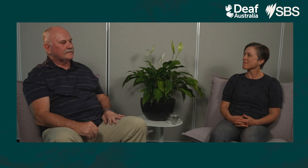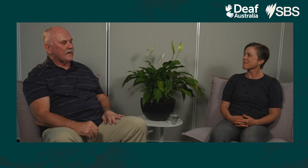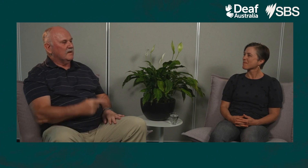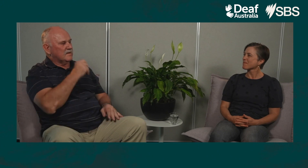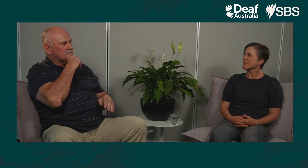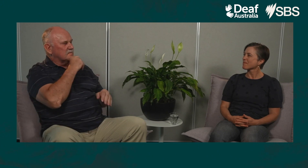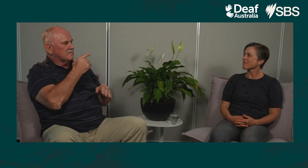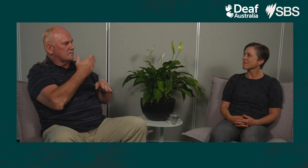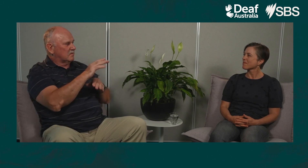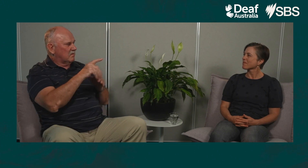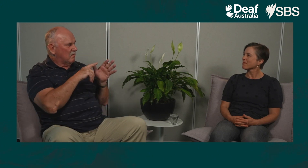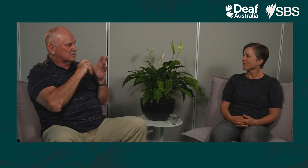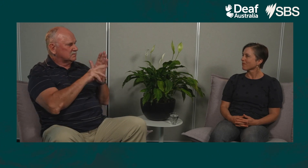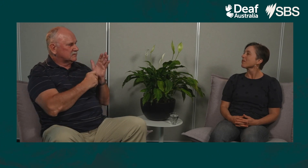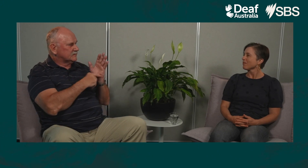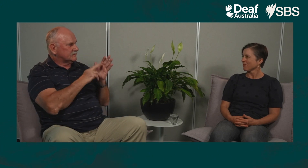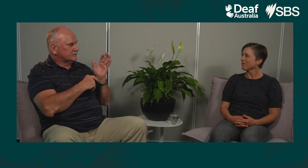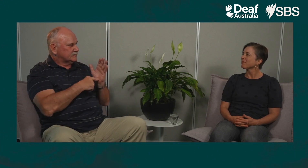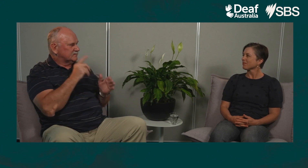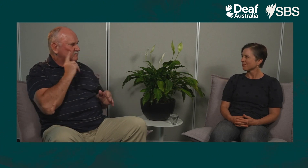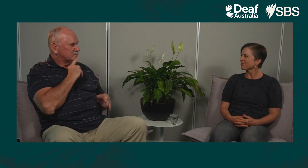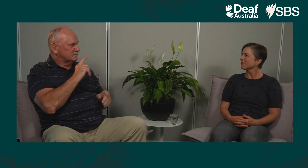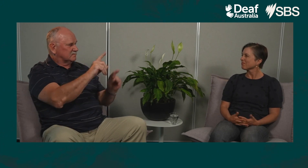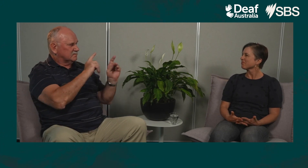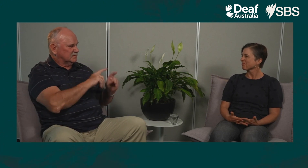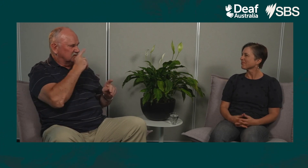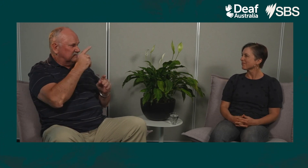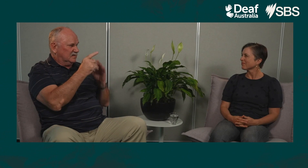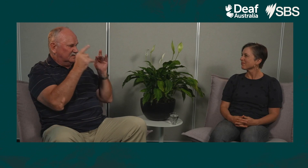a new accountant had joined the organisation who was hearing, he couldn't sign.